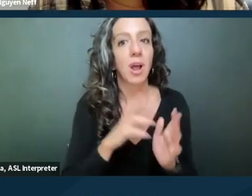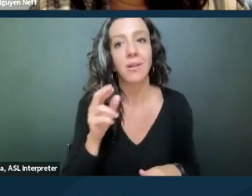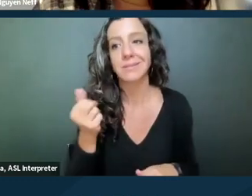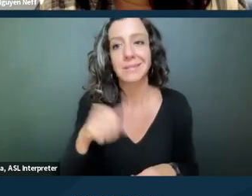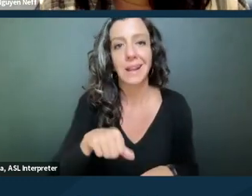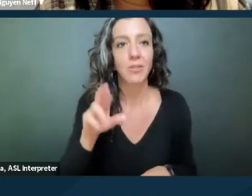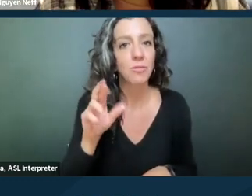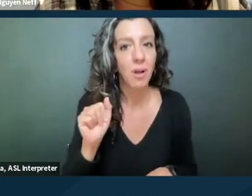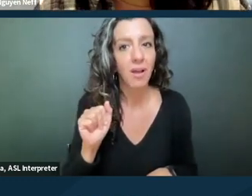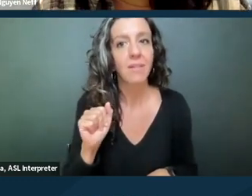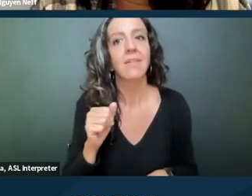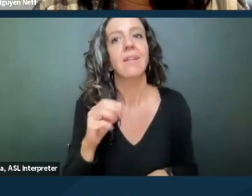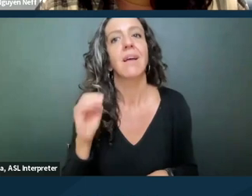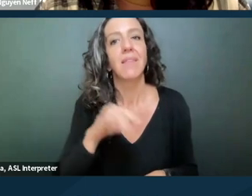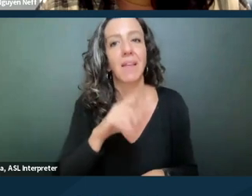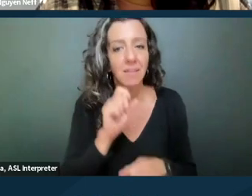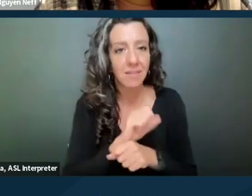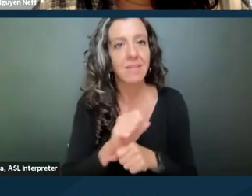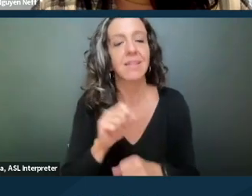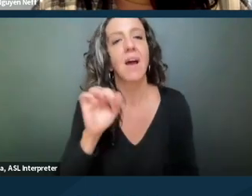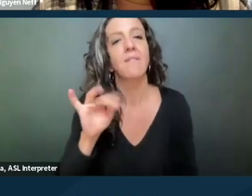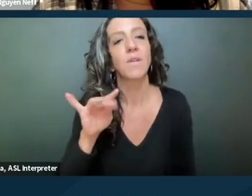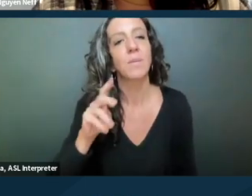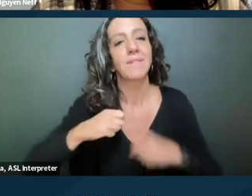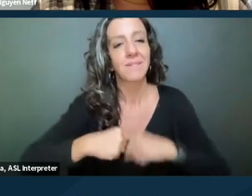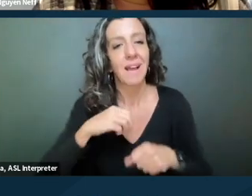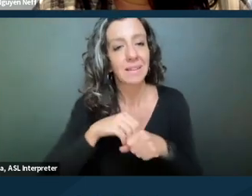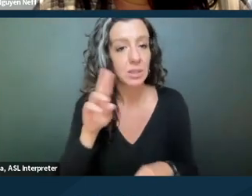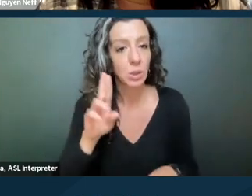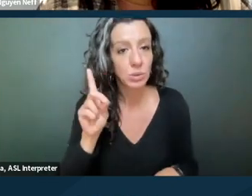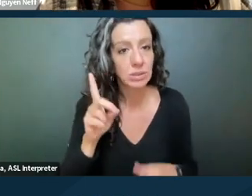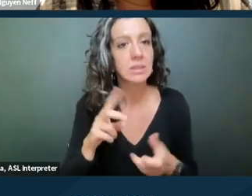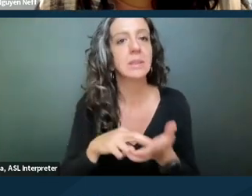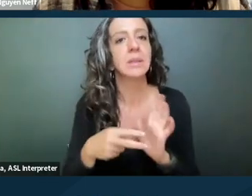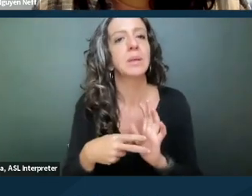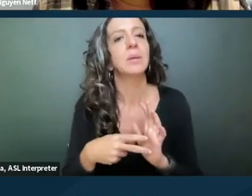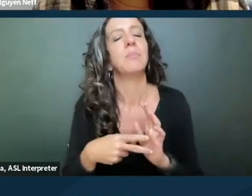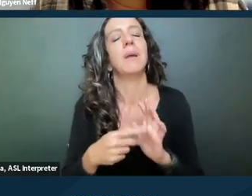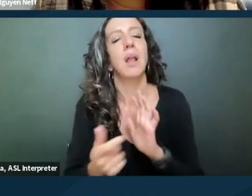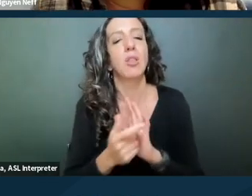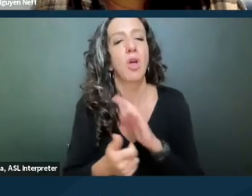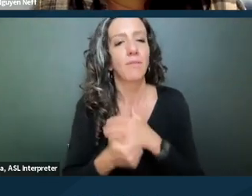it is affirmative defense in a UD, the unlawful detainer, even though it's a summary proceeding,